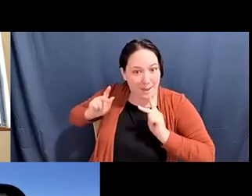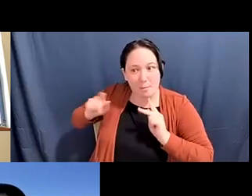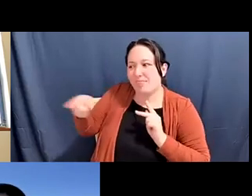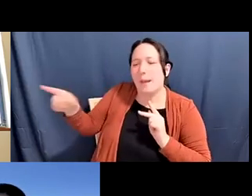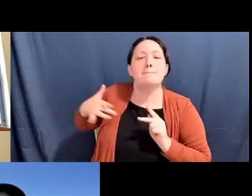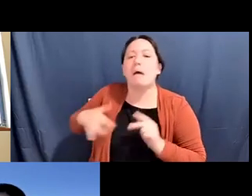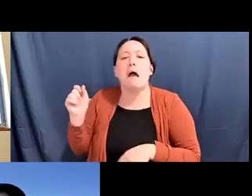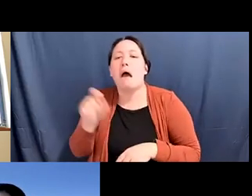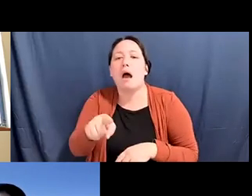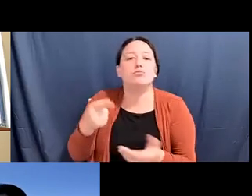pam tau lee: hmm.